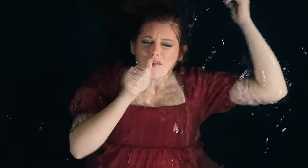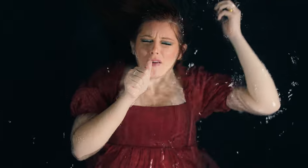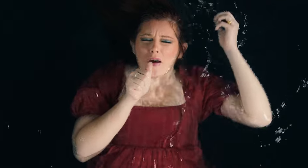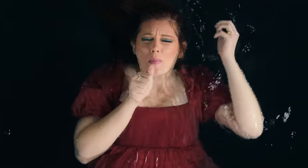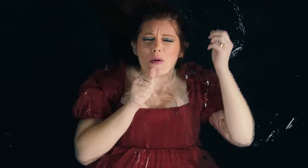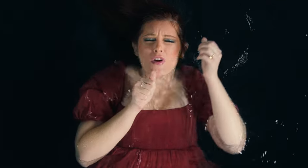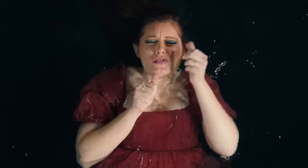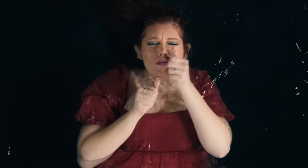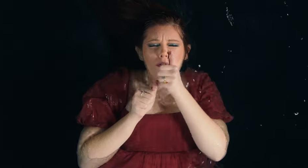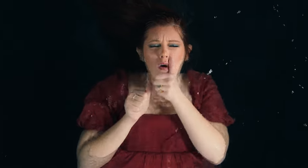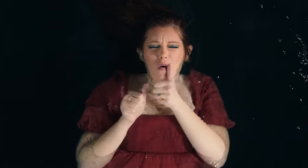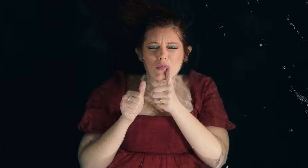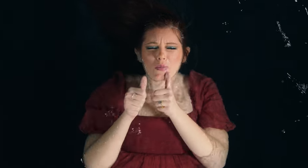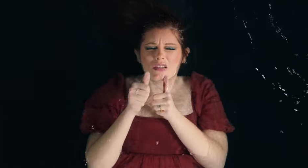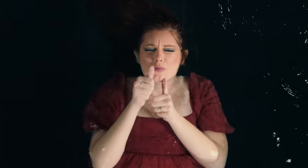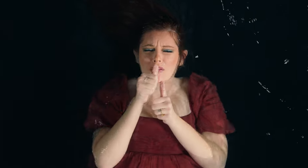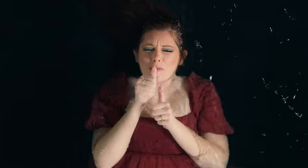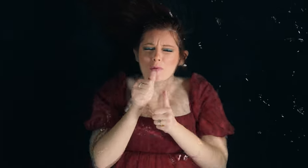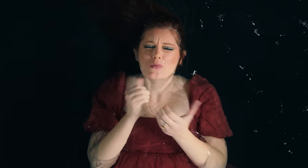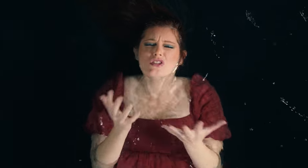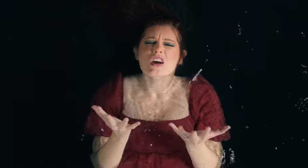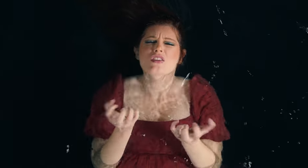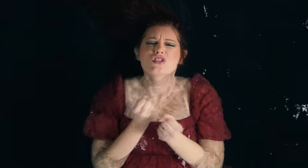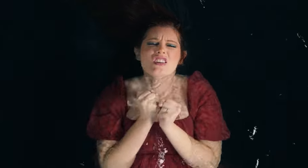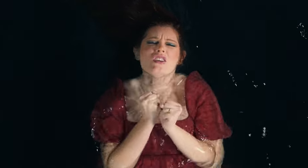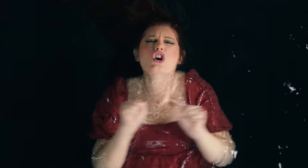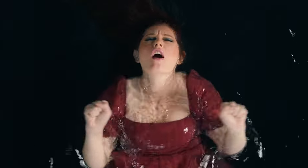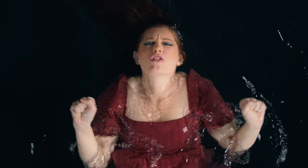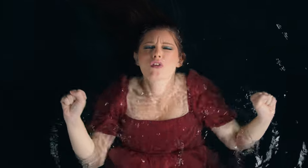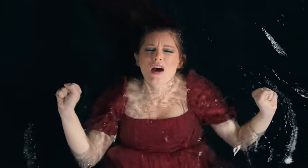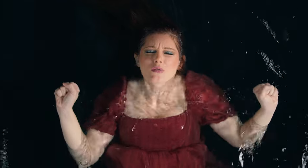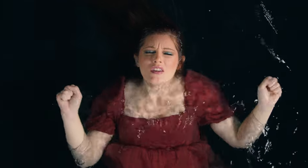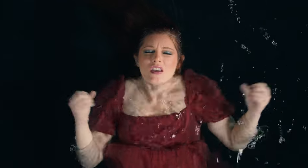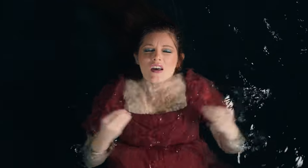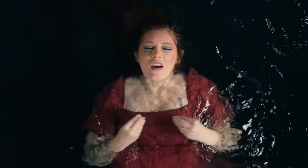I've held my breath so long I'm spinning round Wish I could kick off the ground